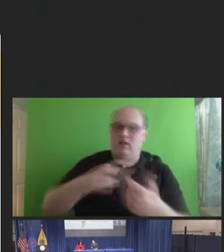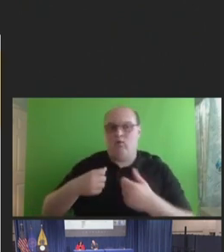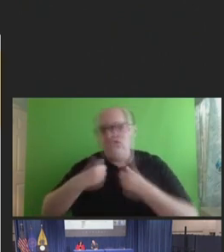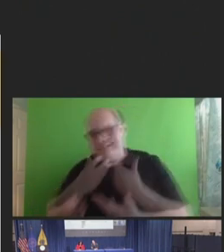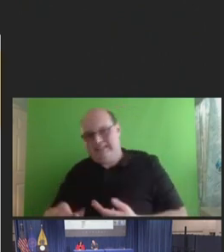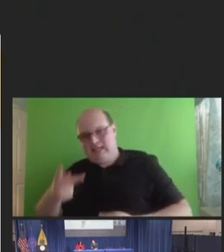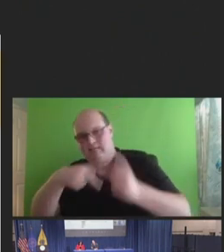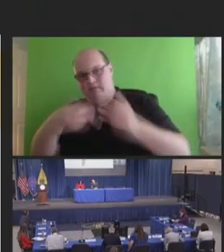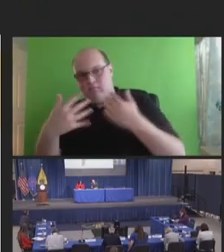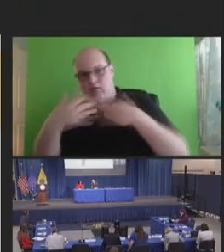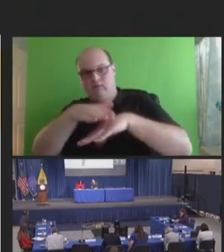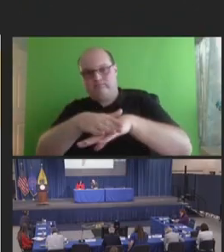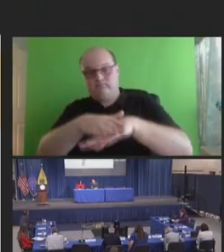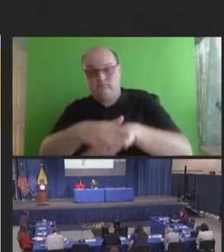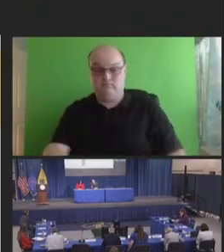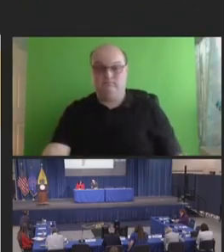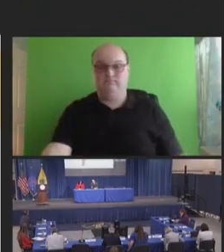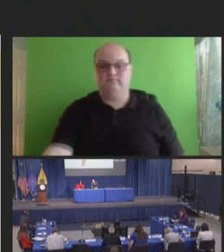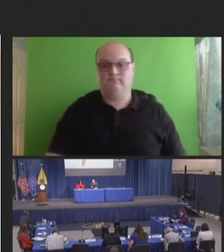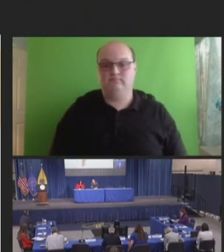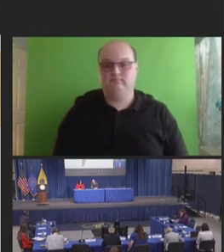please. So, you know, I think what can we do to kind